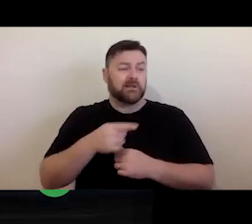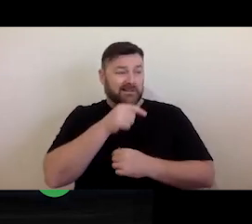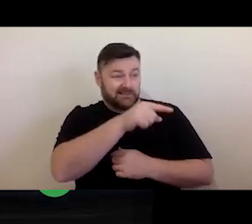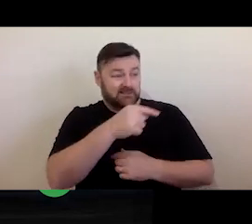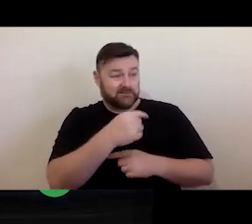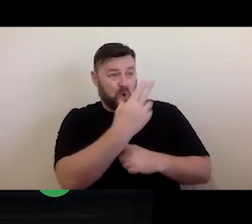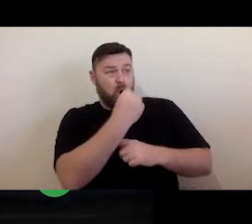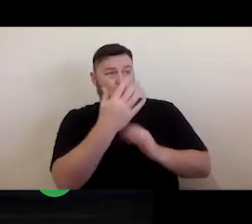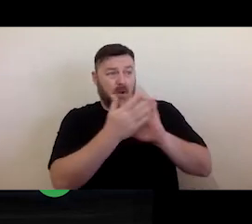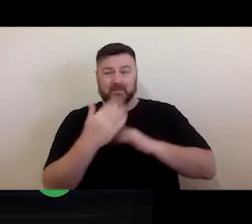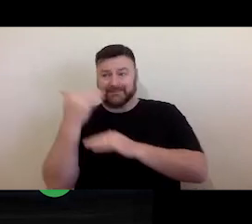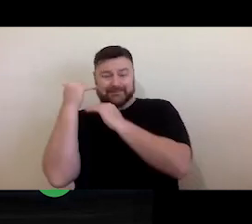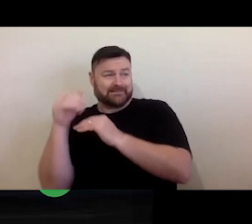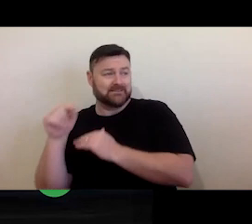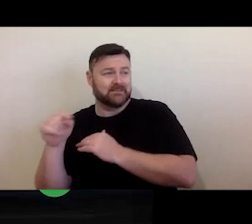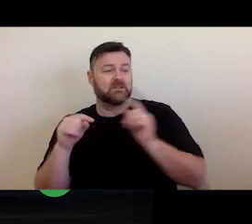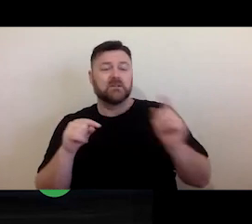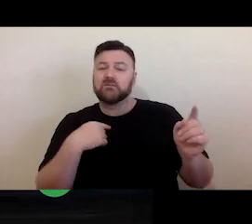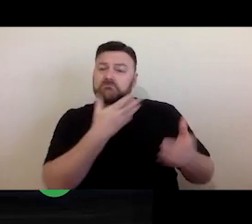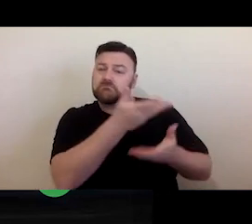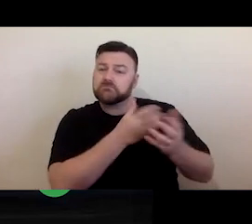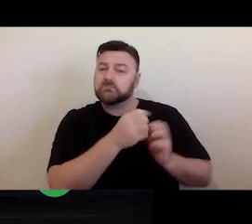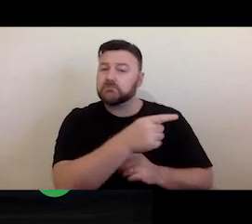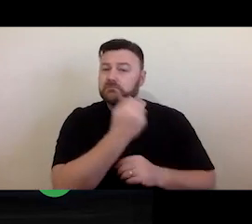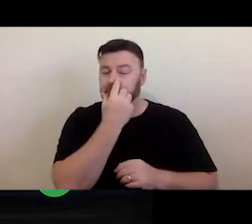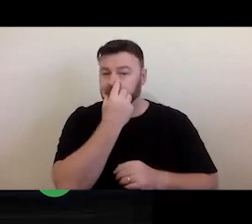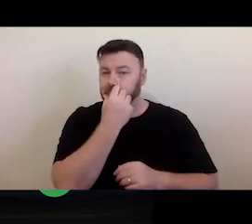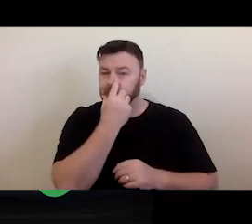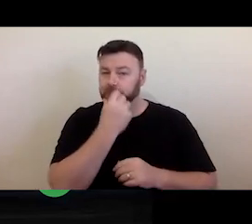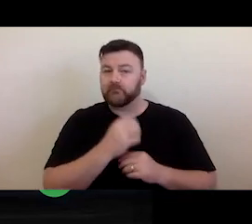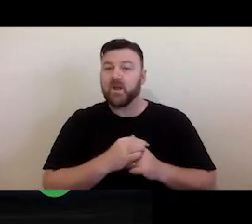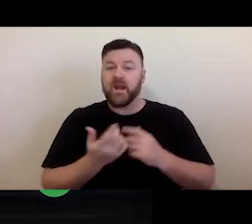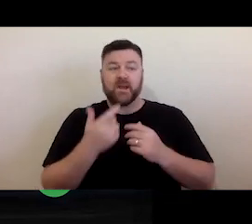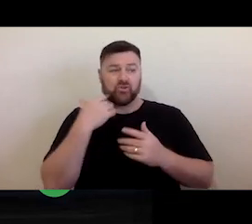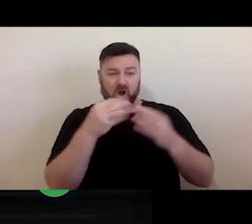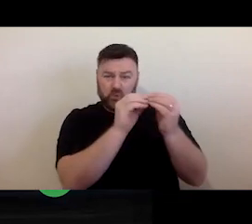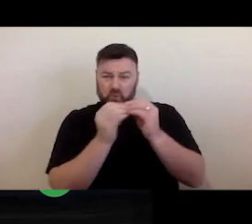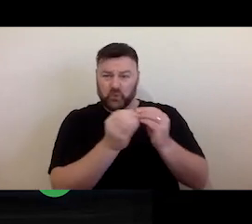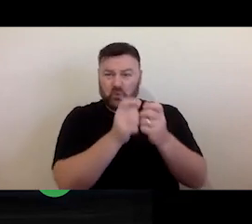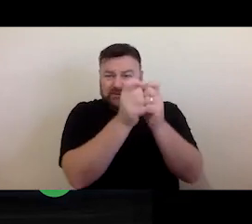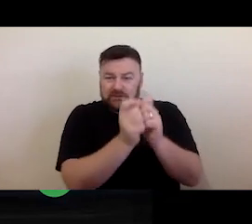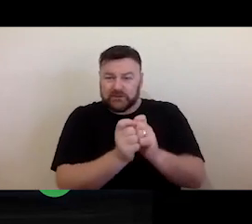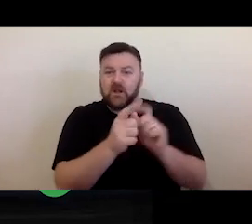you can craft the licence that you're asking for so that it works for both sides of the equation.